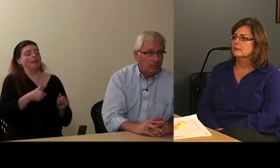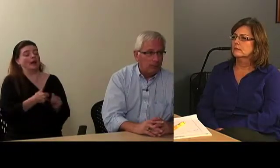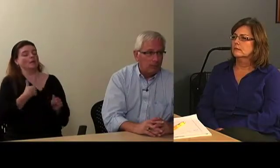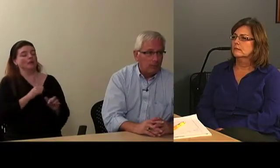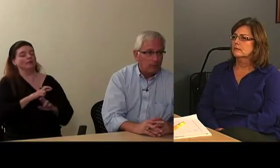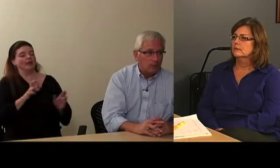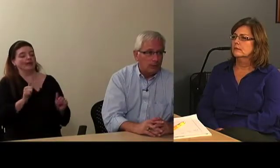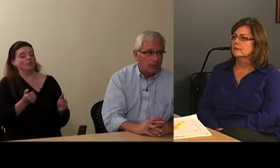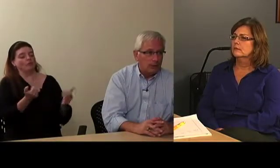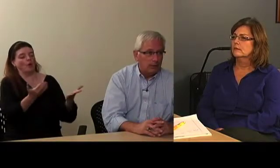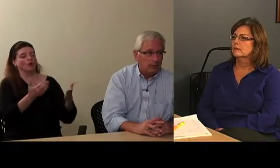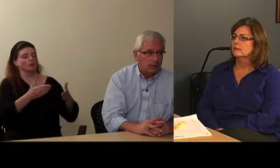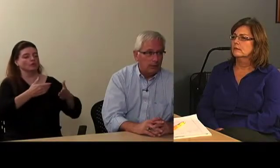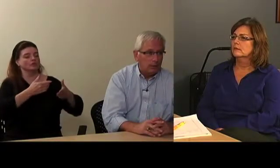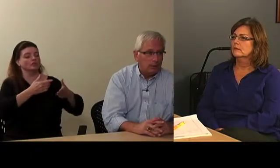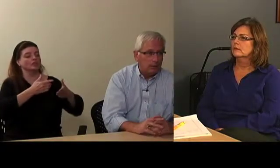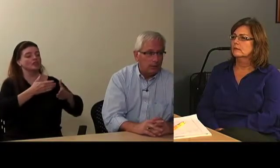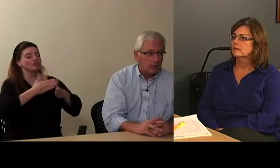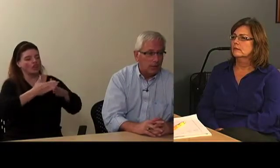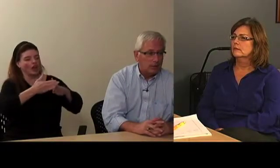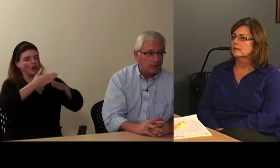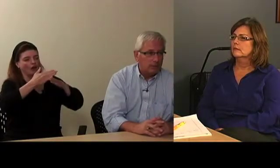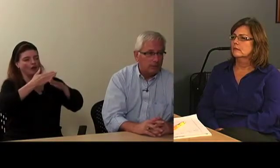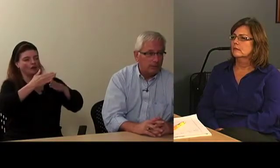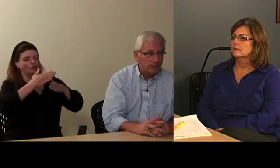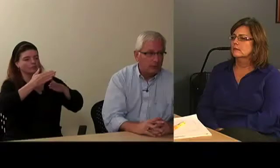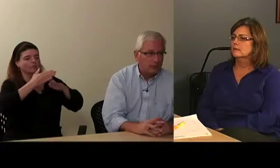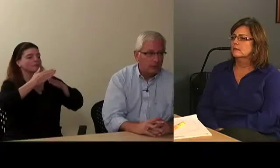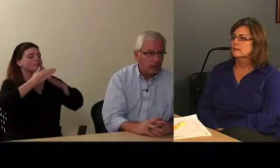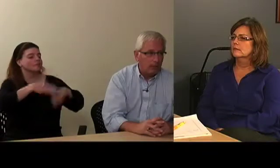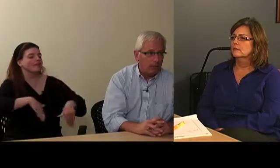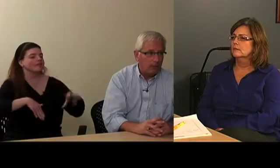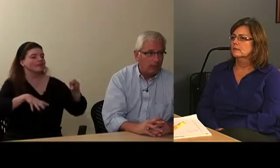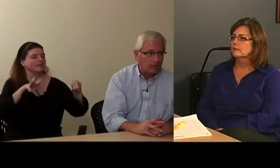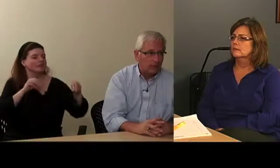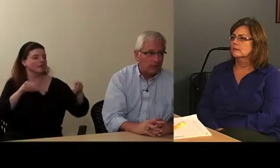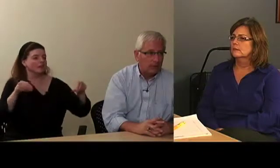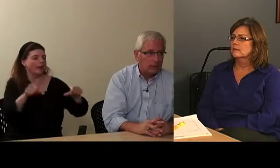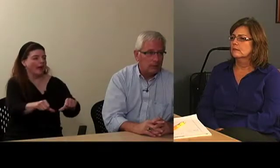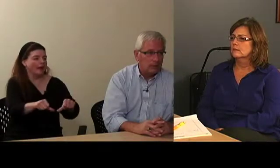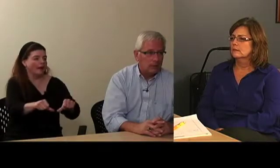Maybe propose that we split the costs 50-50 with them, at the very least.